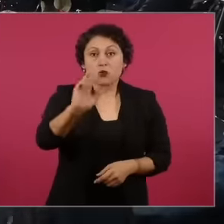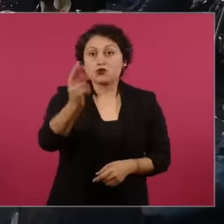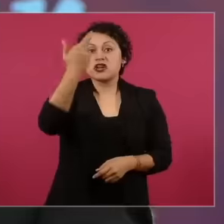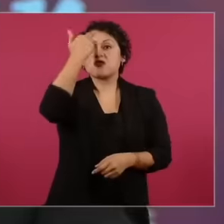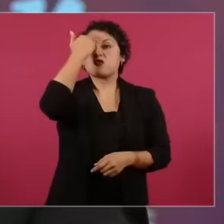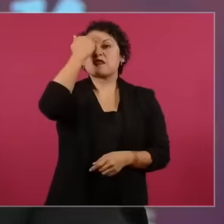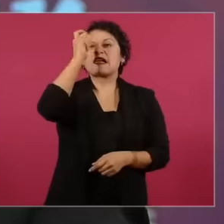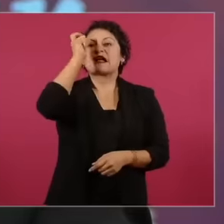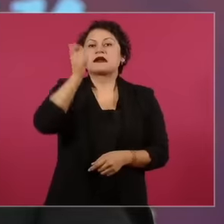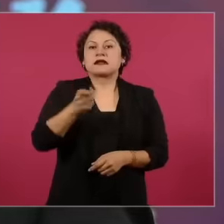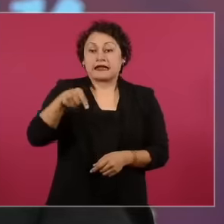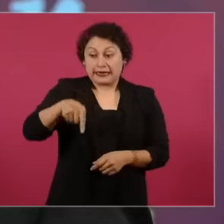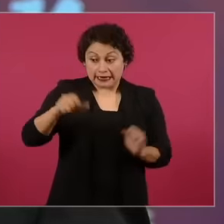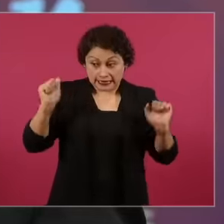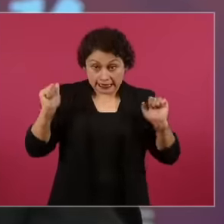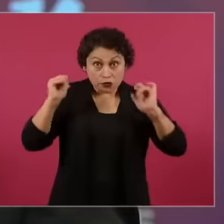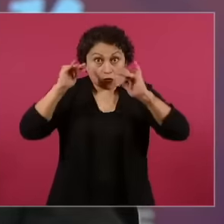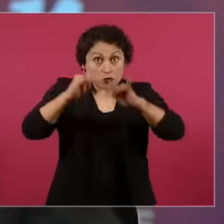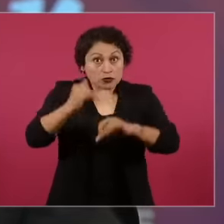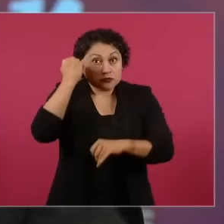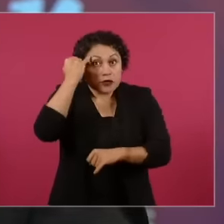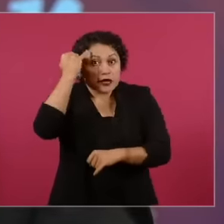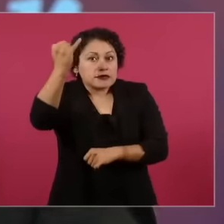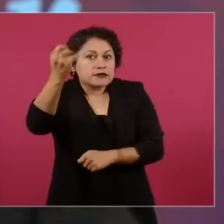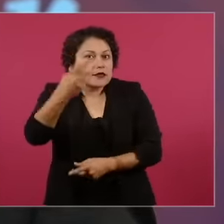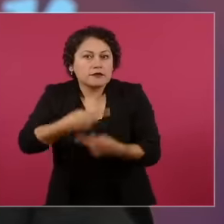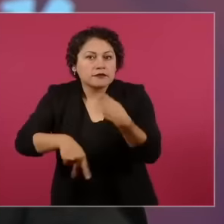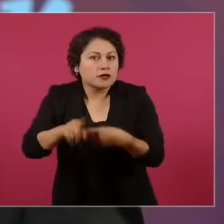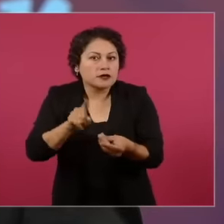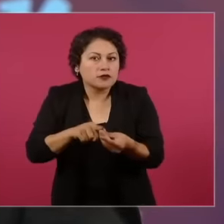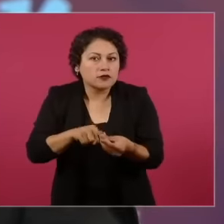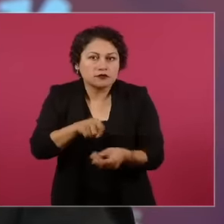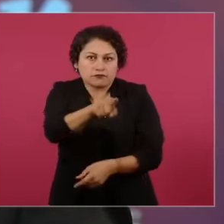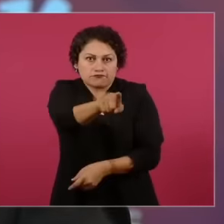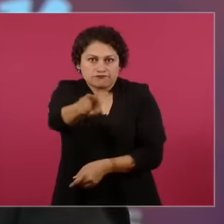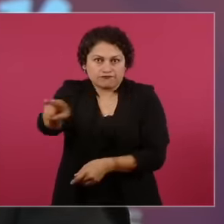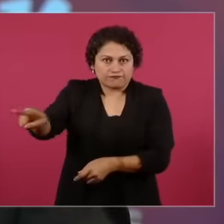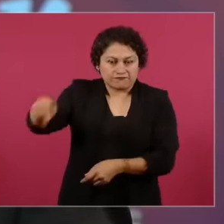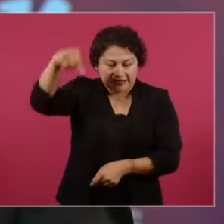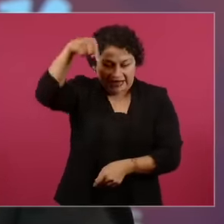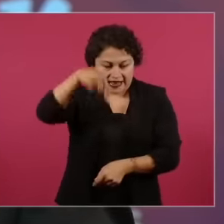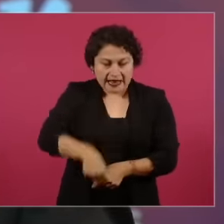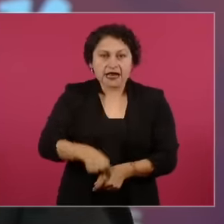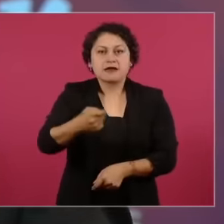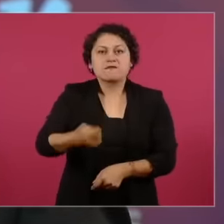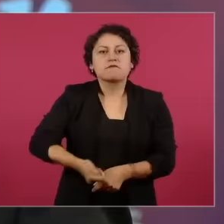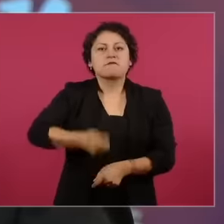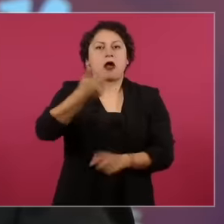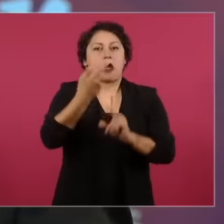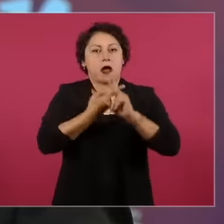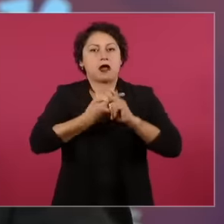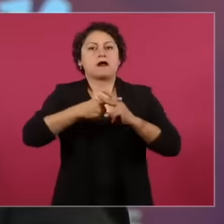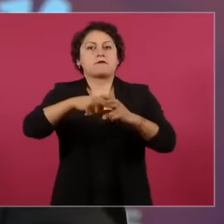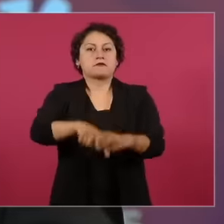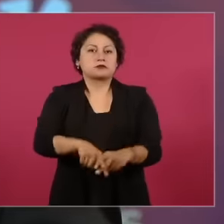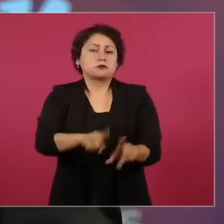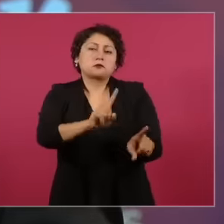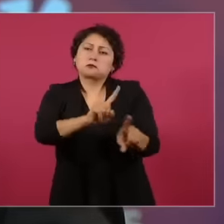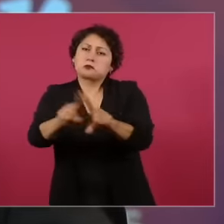precisely from you or from colleagues like you who participate in this circular dialogue and